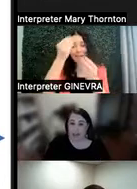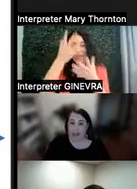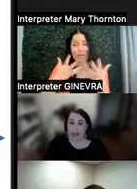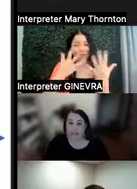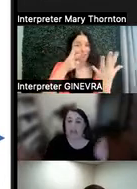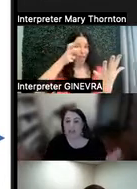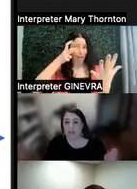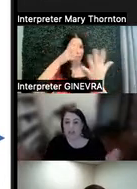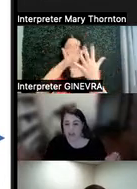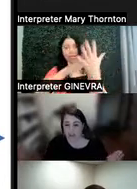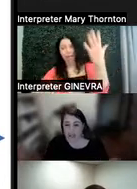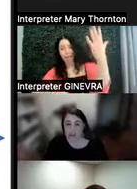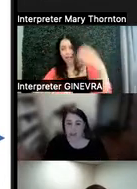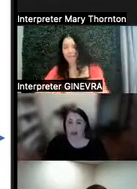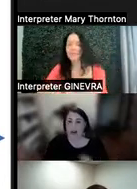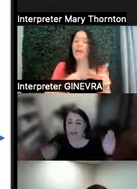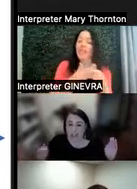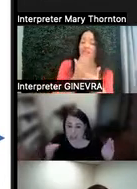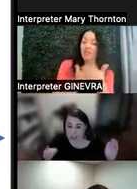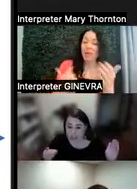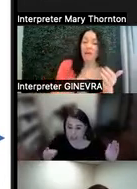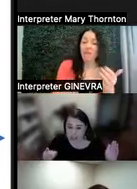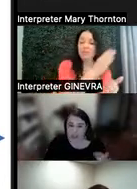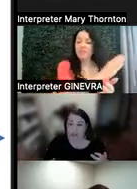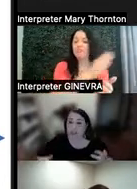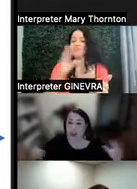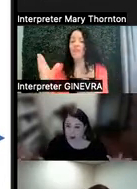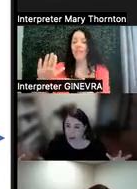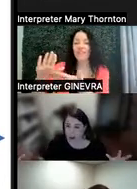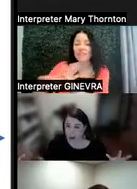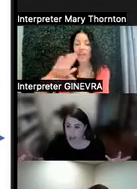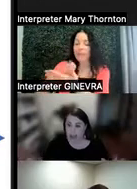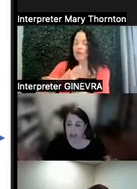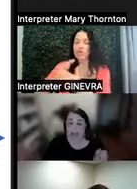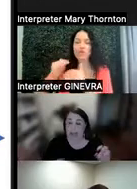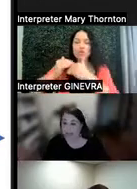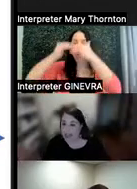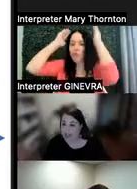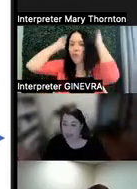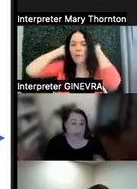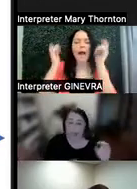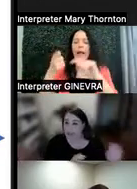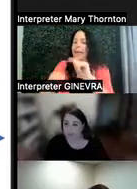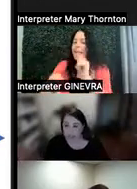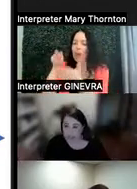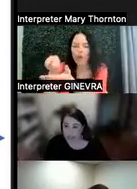And then there's going to be some of us where this document is so overwhelming, I can't look at it, I can't read it,